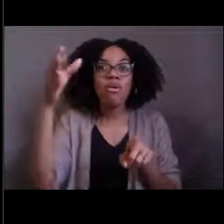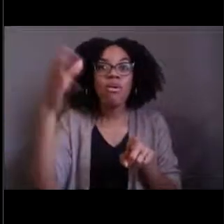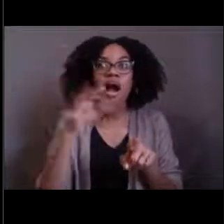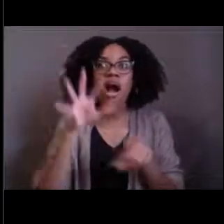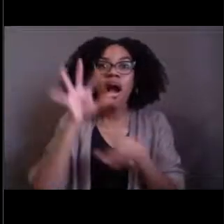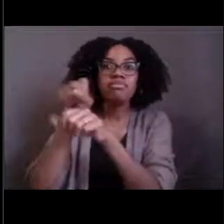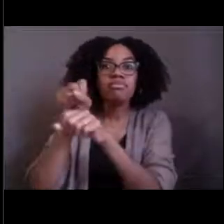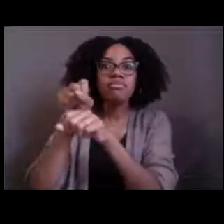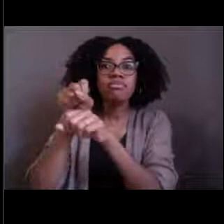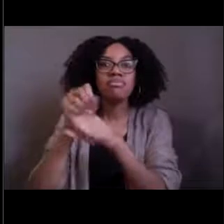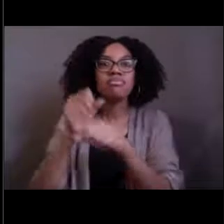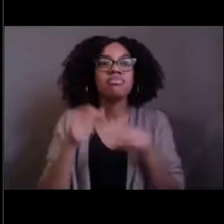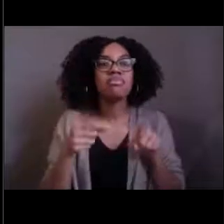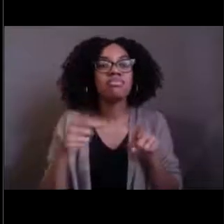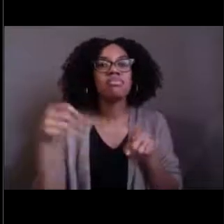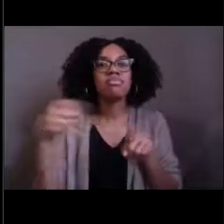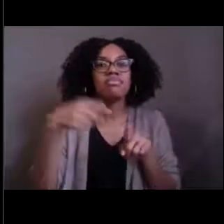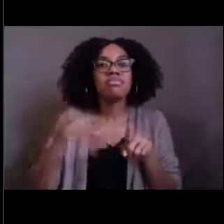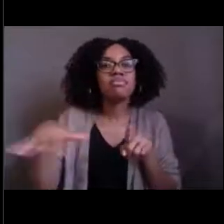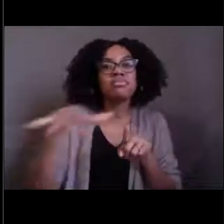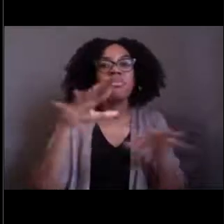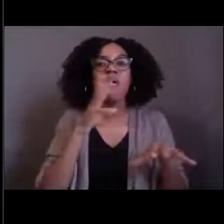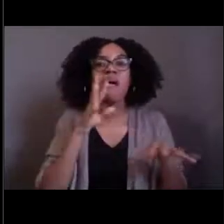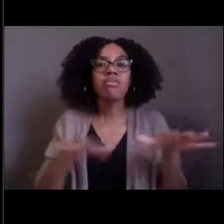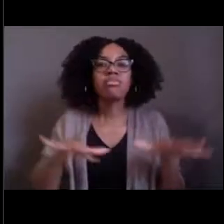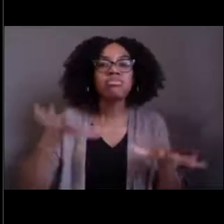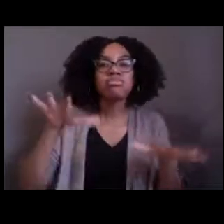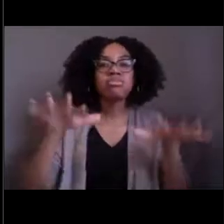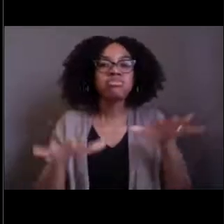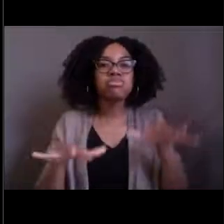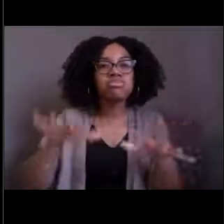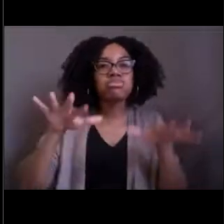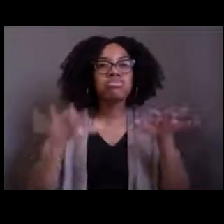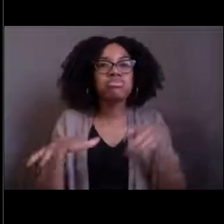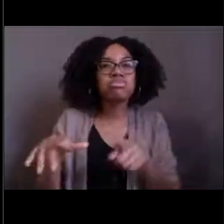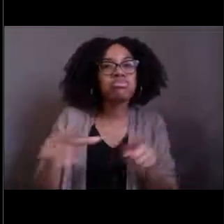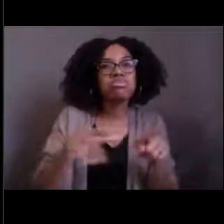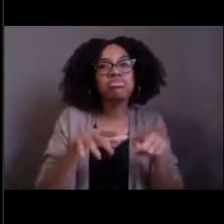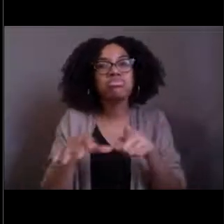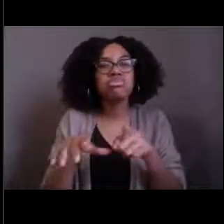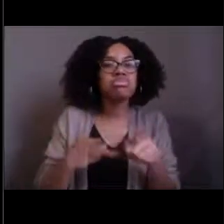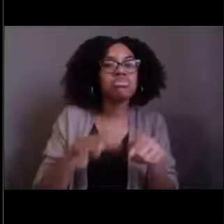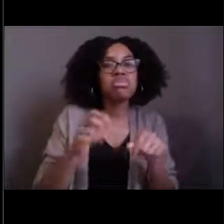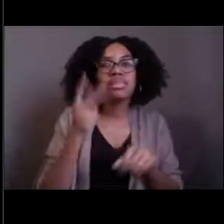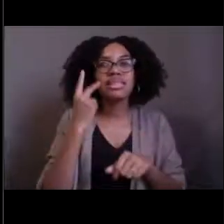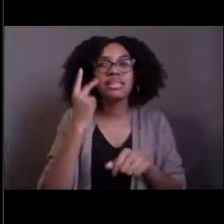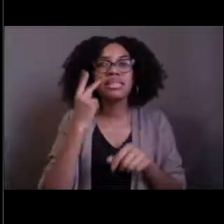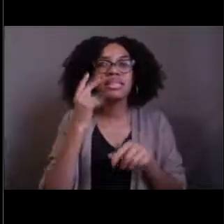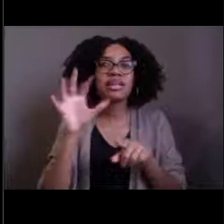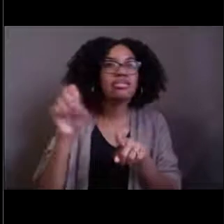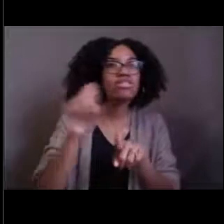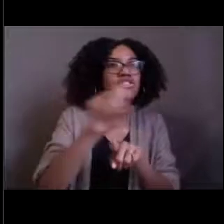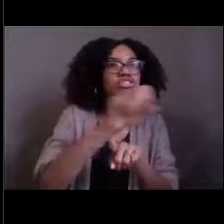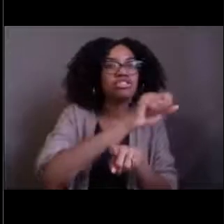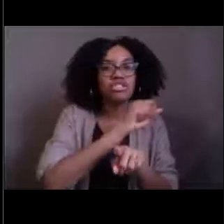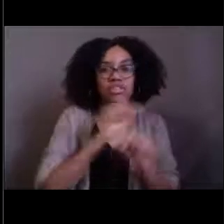So they're some of the adaptations that this animal has to living in the deep sea. Those big eyes that you see in both of the video,